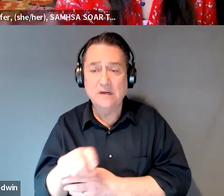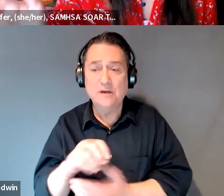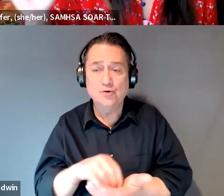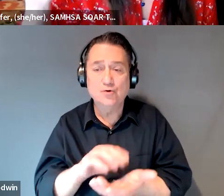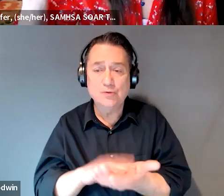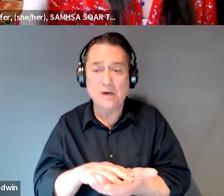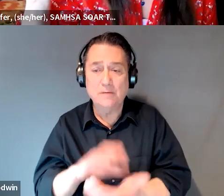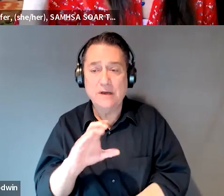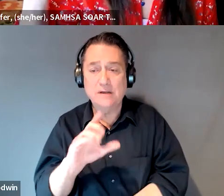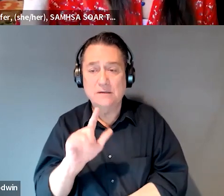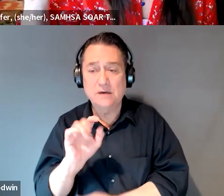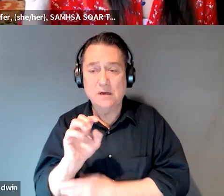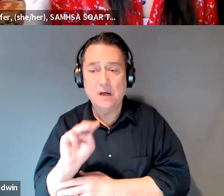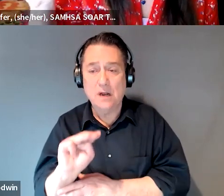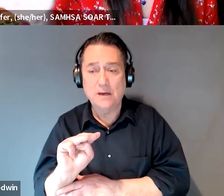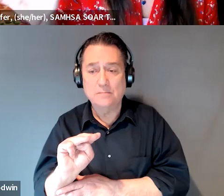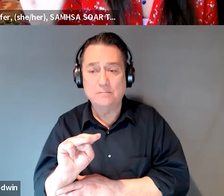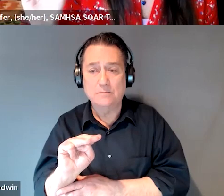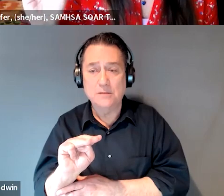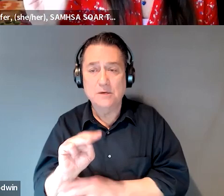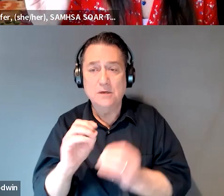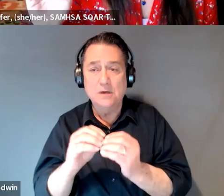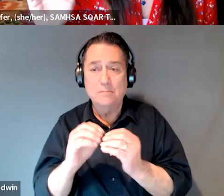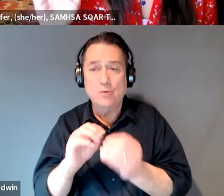And so, this is more the medical provider level piece of this is how, you know,